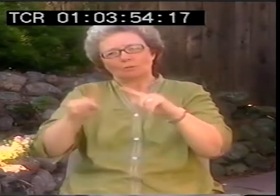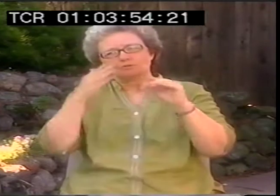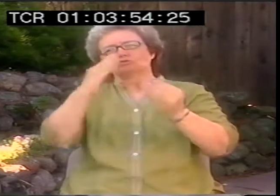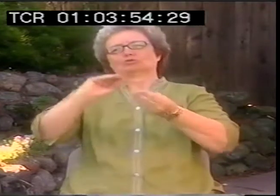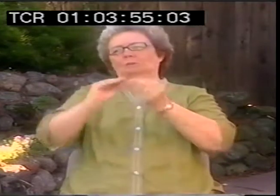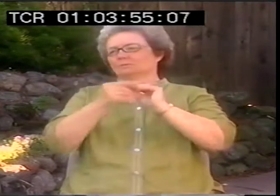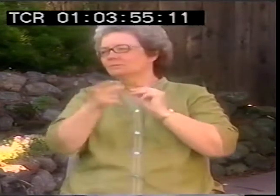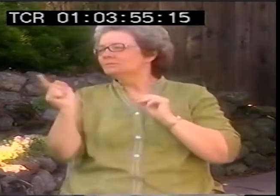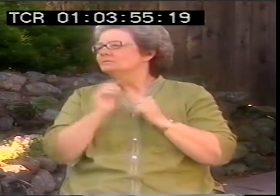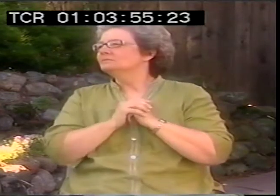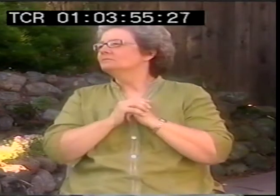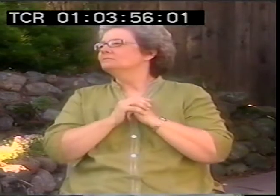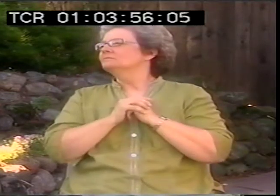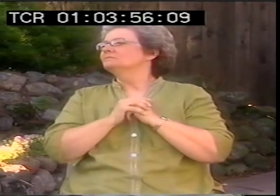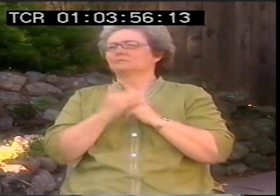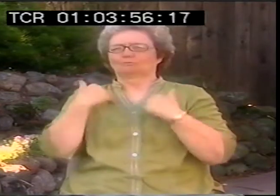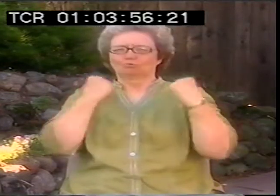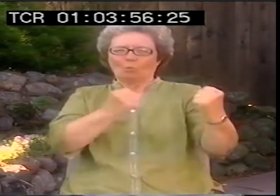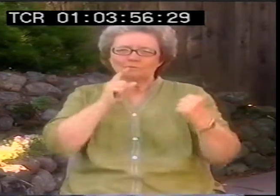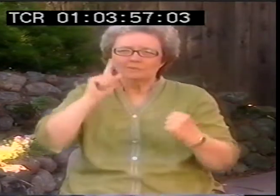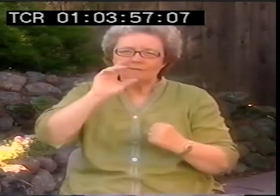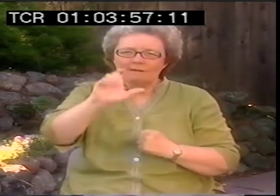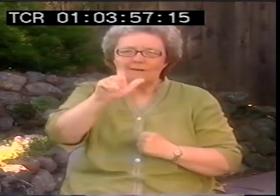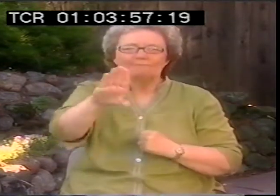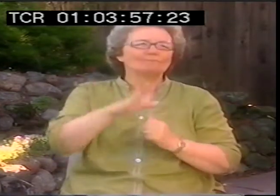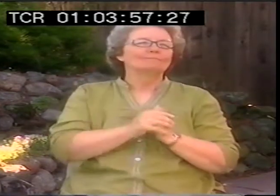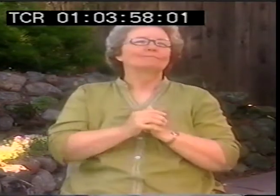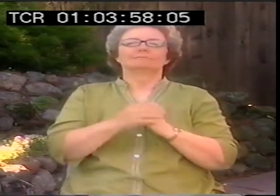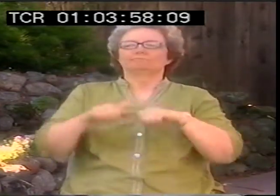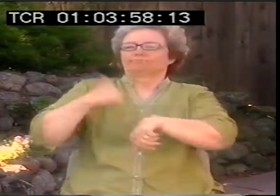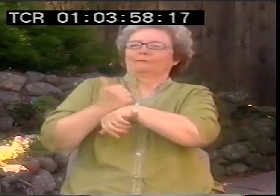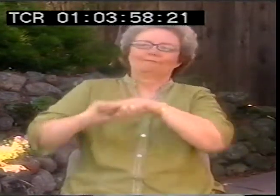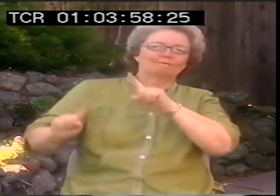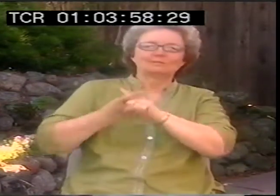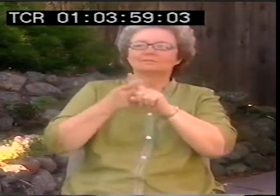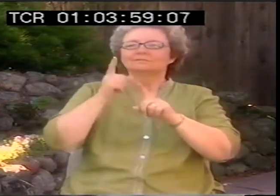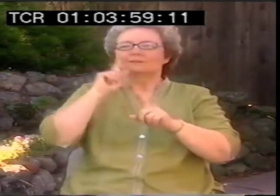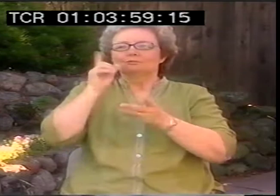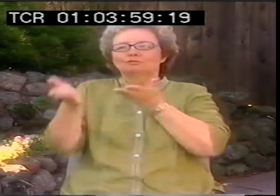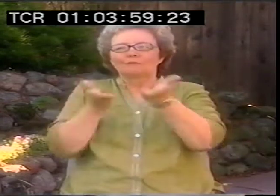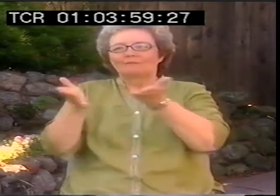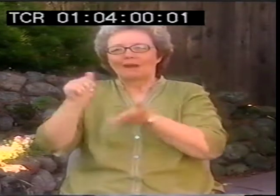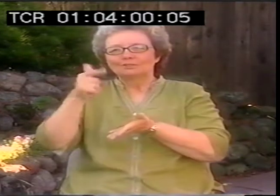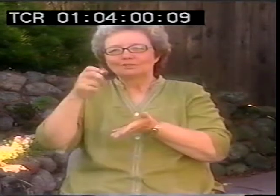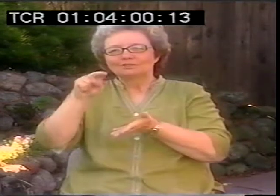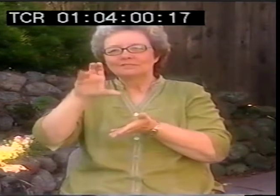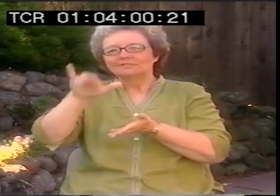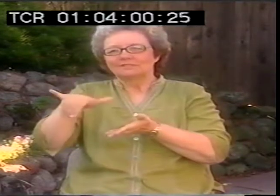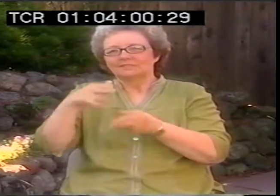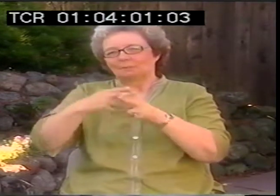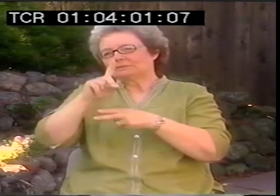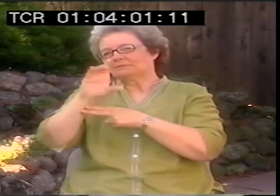It was a small number, but a good amount. And of course, the clubs were robust. We had a lot of deaf service agencies.